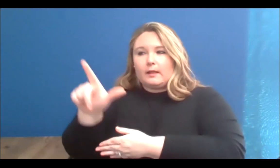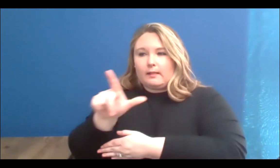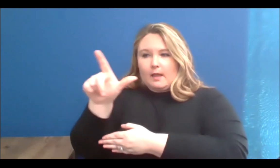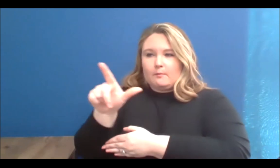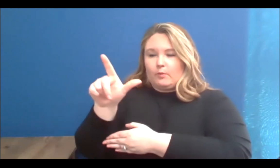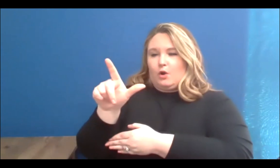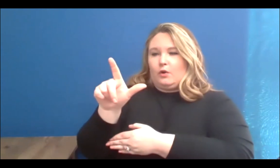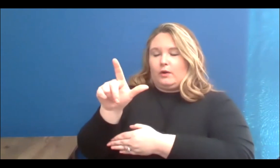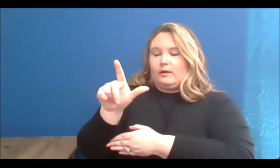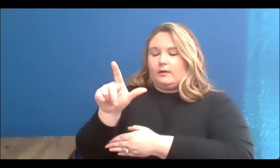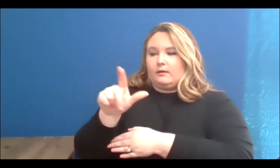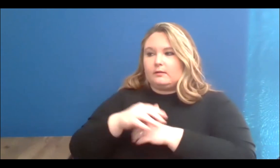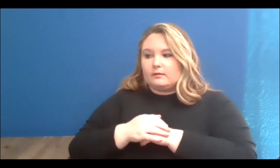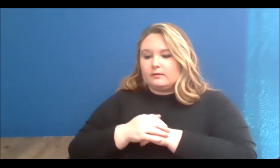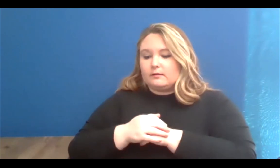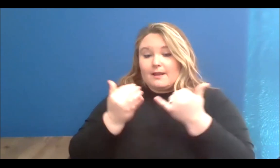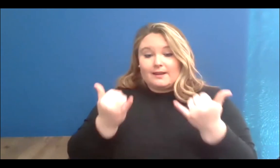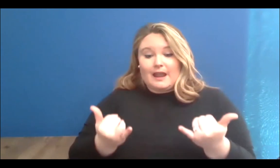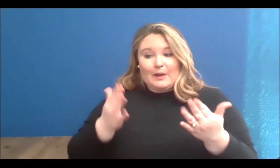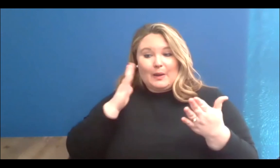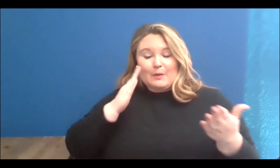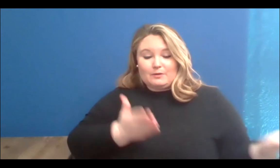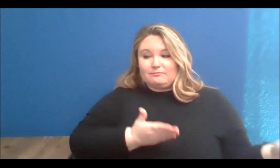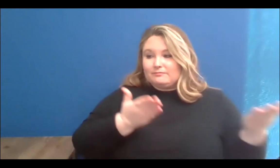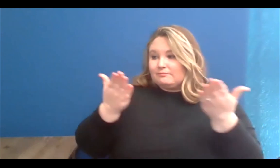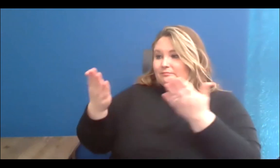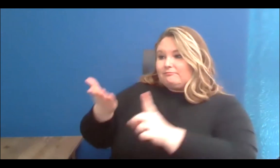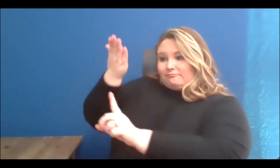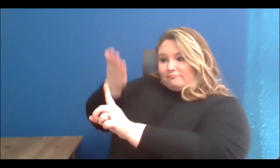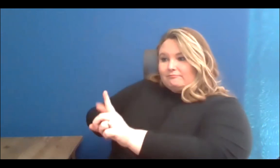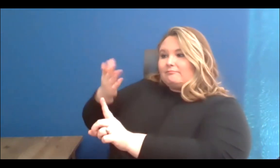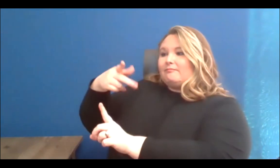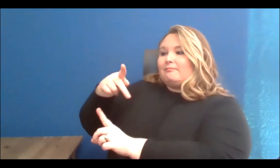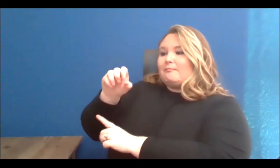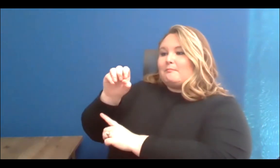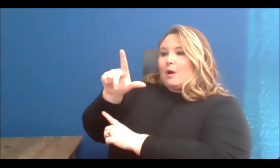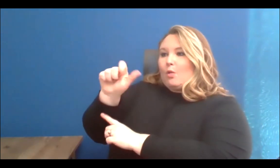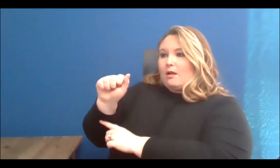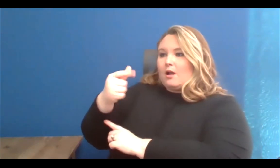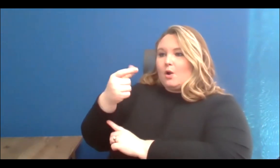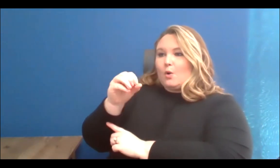Without further ado, I will now pass the screen over to our facilitator Paola Gomez